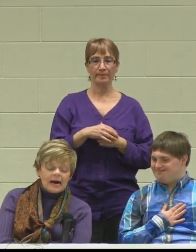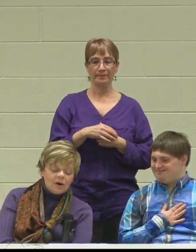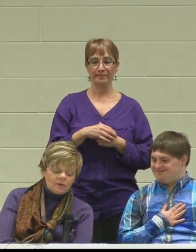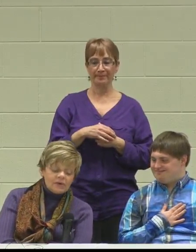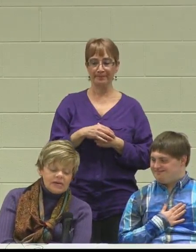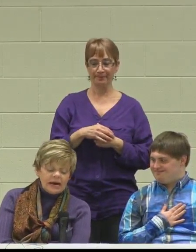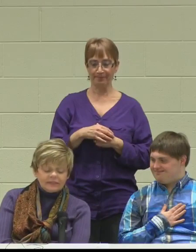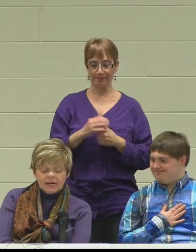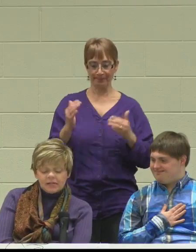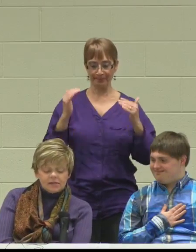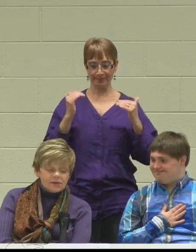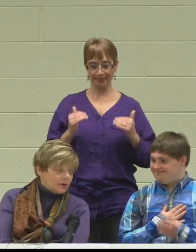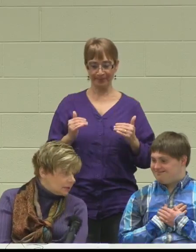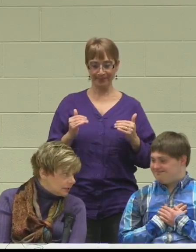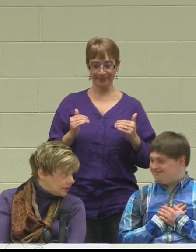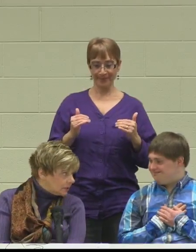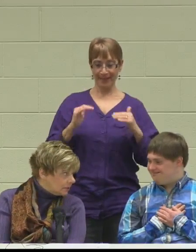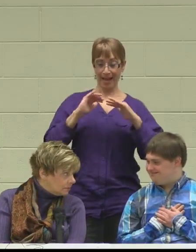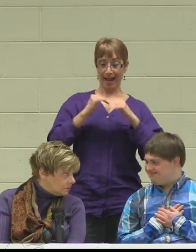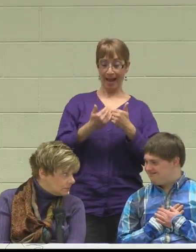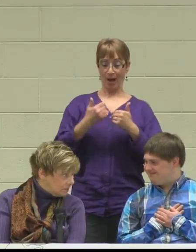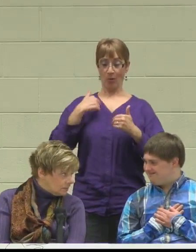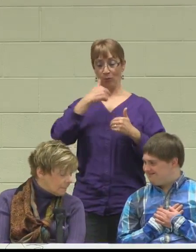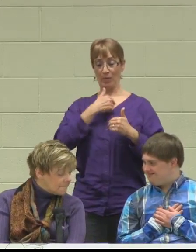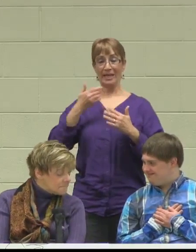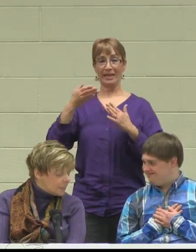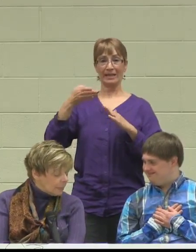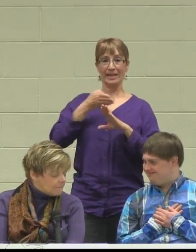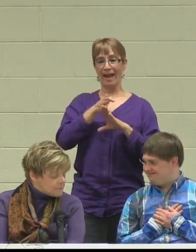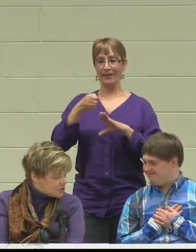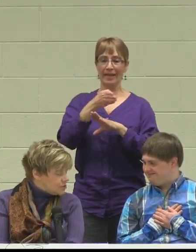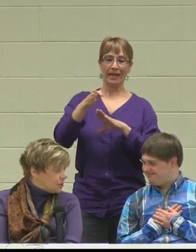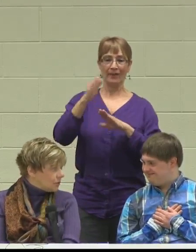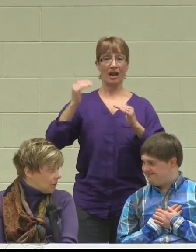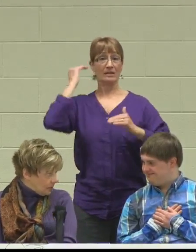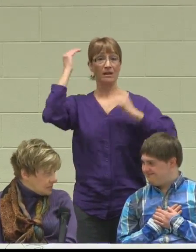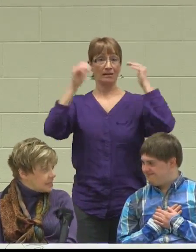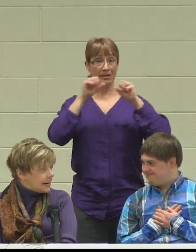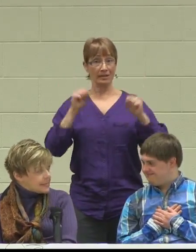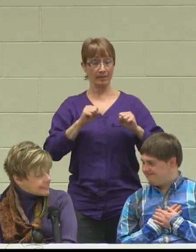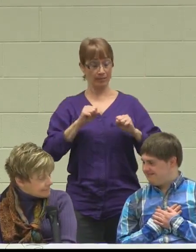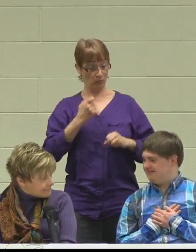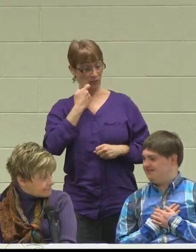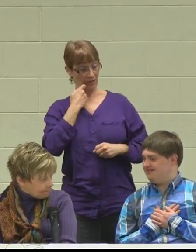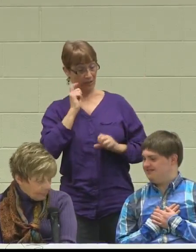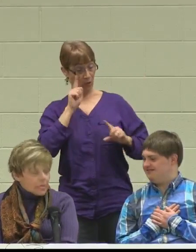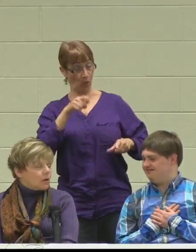How have we navigated the adult system? Did you go to court recently? "Yes."